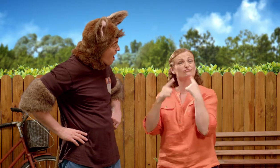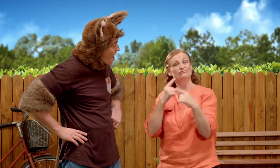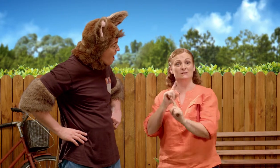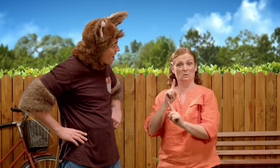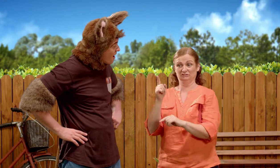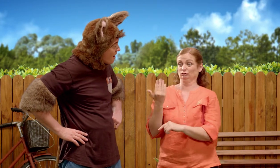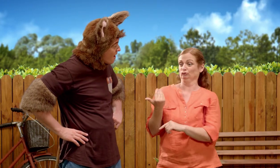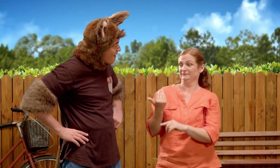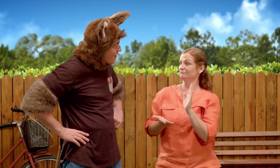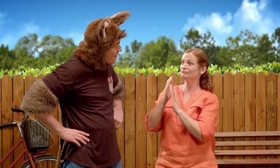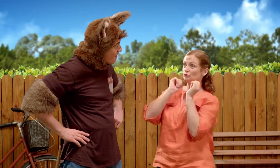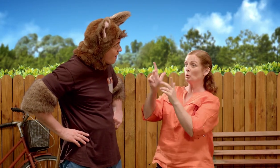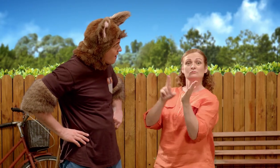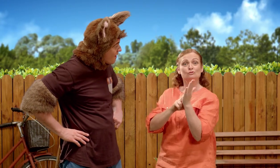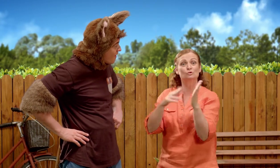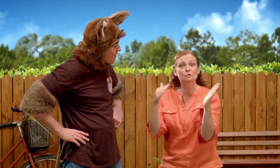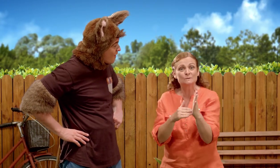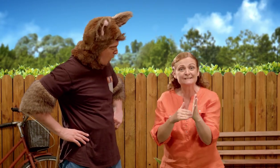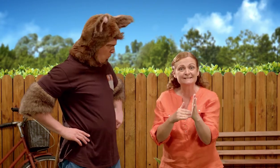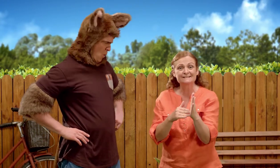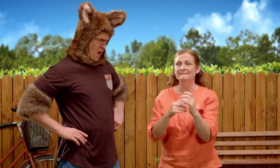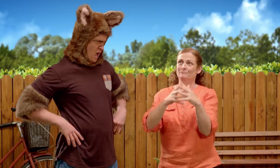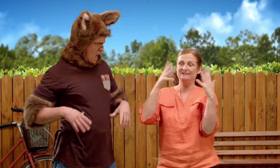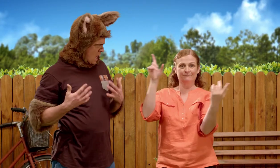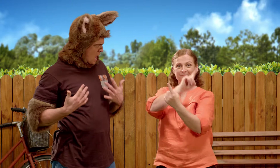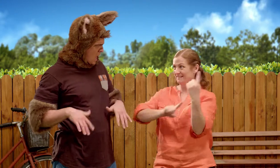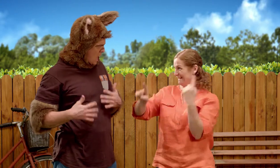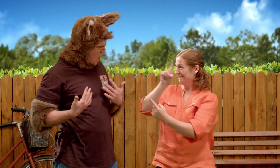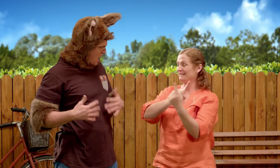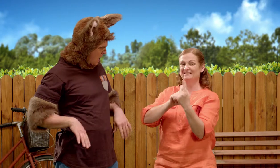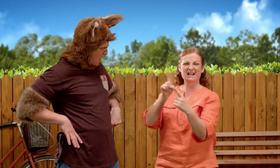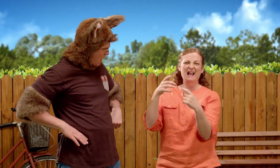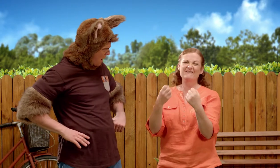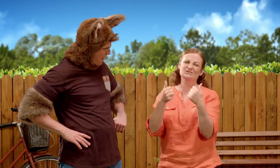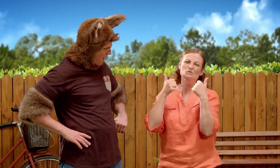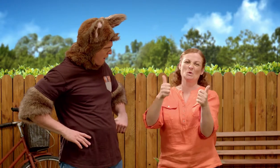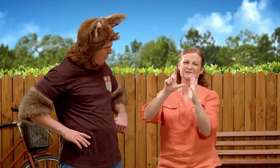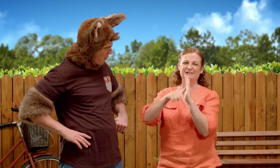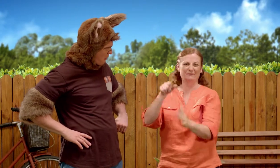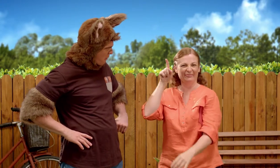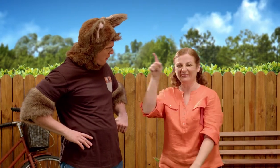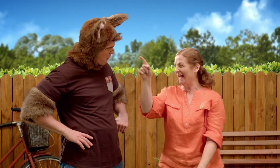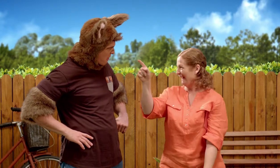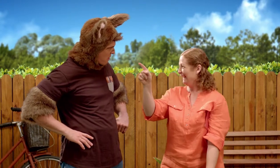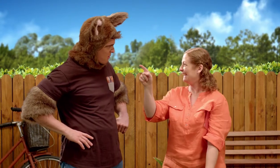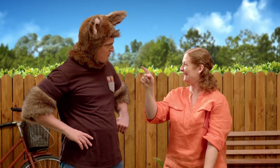and she writes that she's recently gone to New Zealand for a big conference and that she had a wonderful time